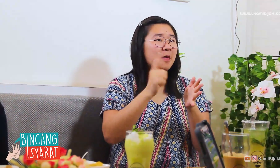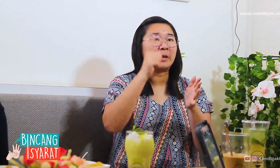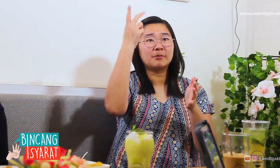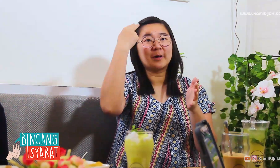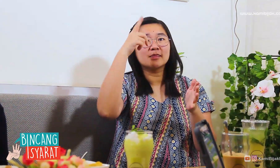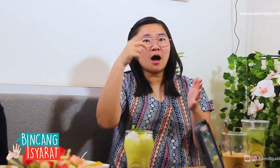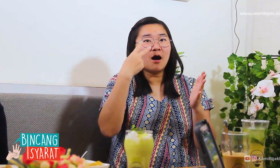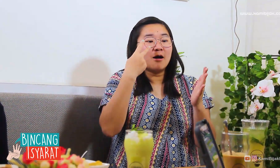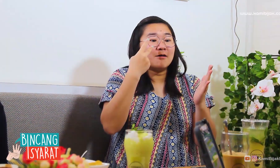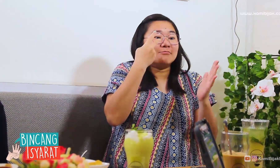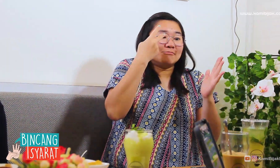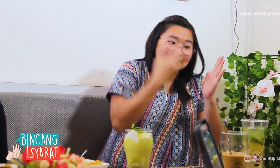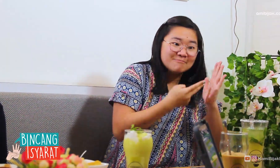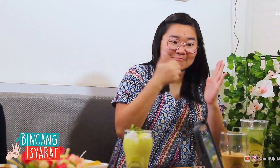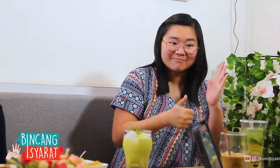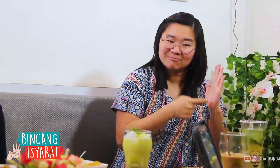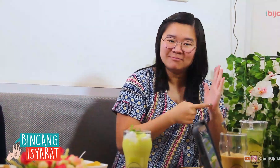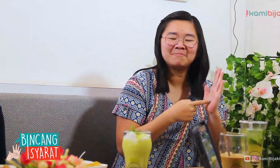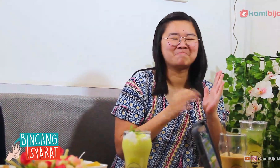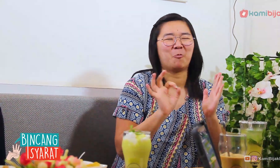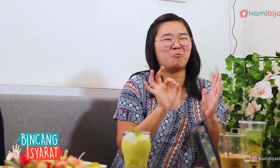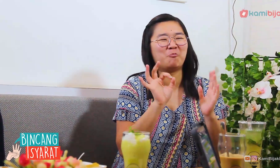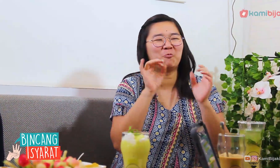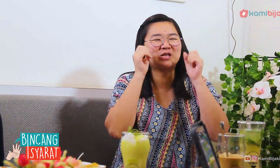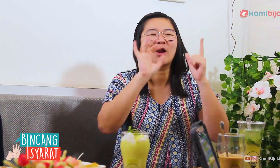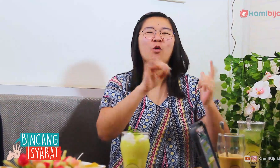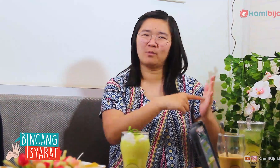but the government hasn't seen this clearly, not fully aware.